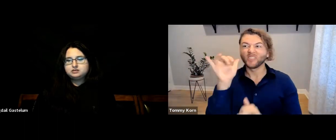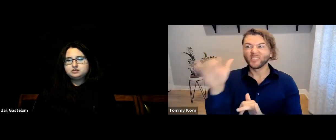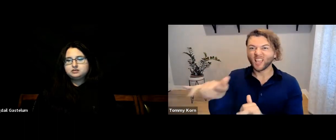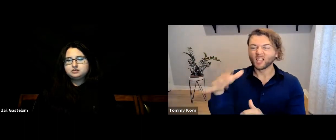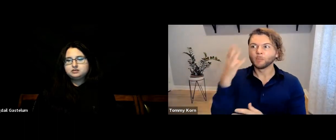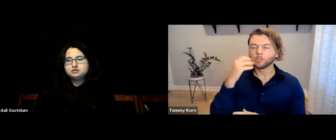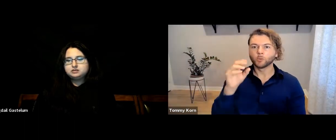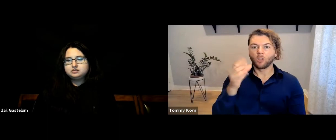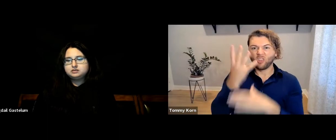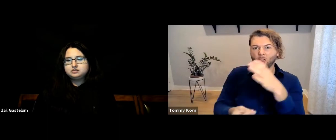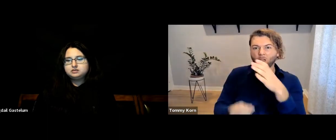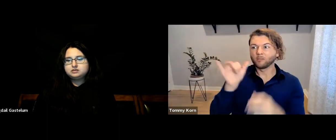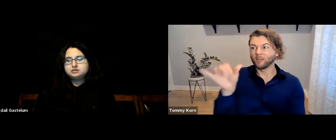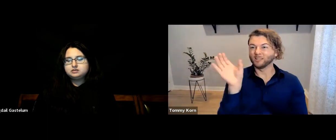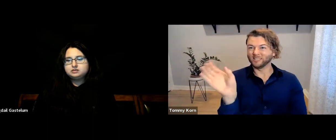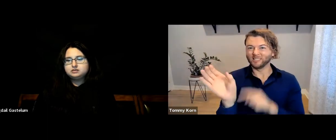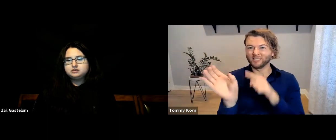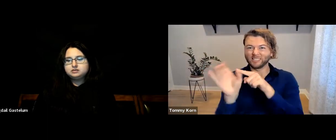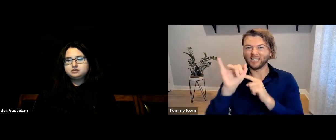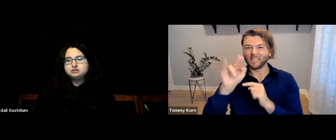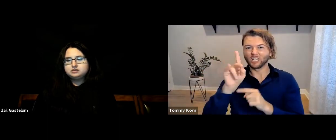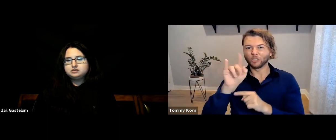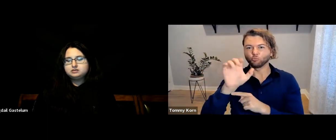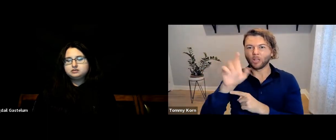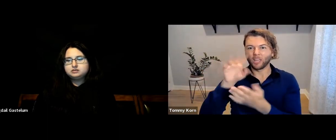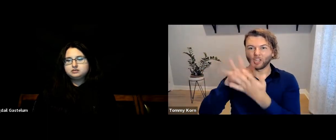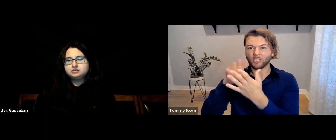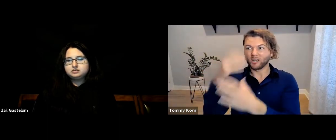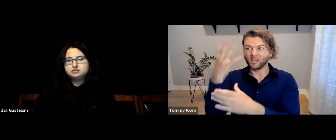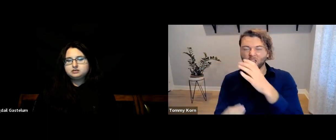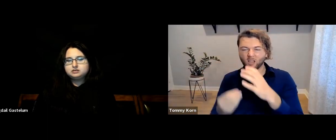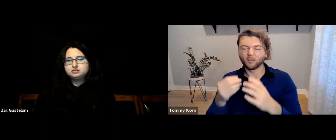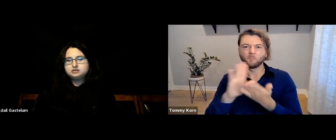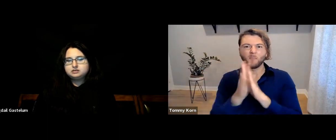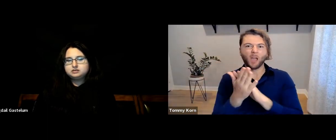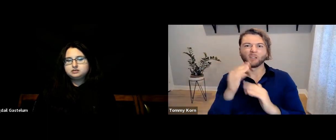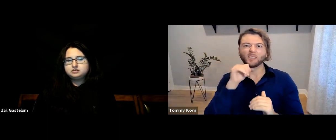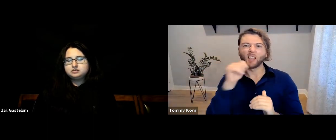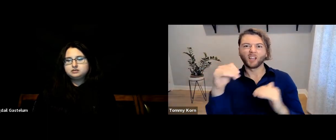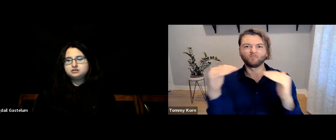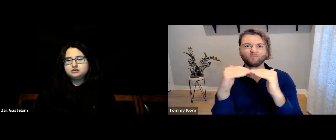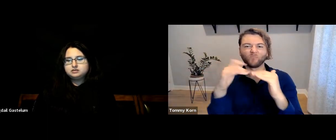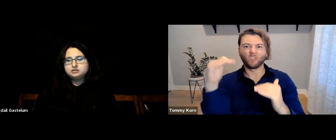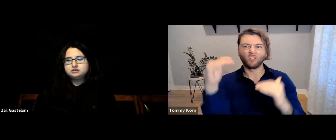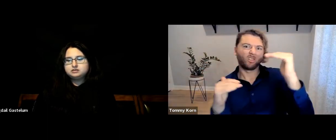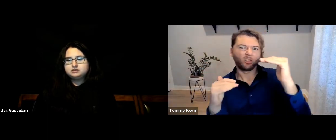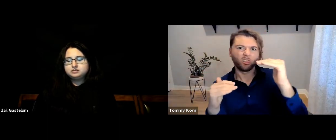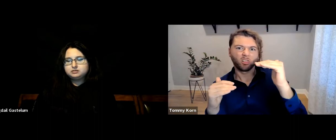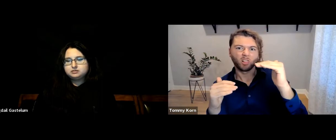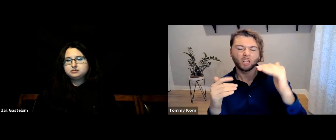That’s the indirect learning that is lost and causes the language to be entirely inaccessible and unequal.